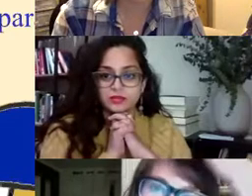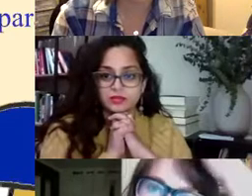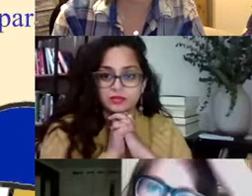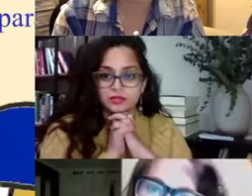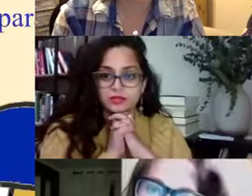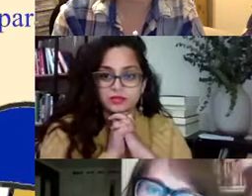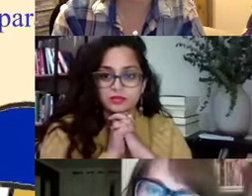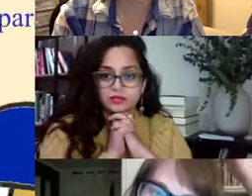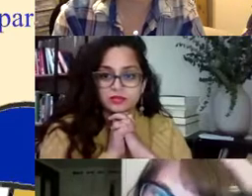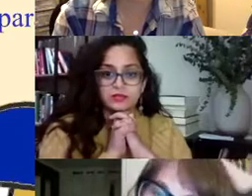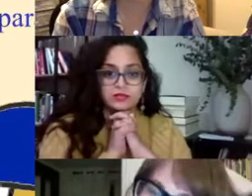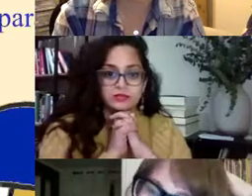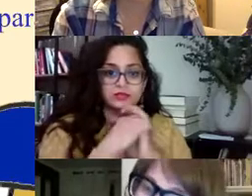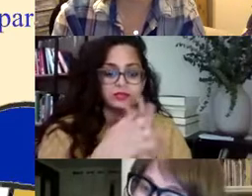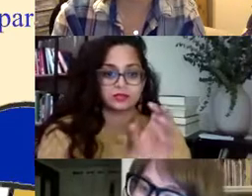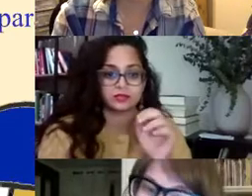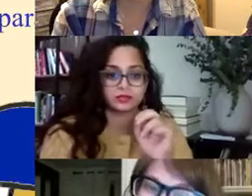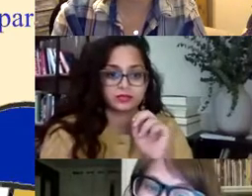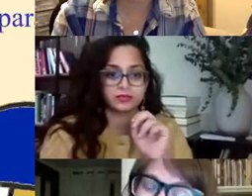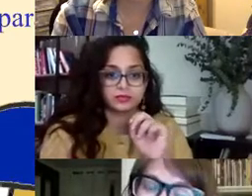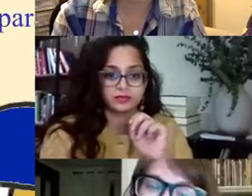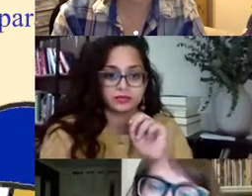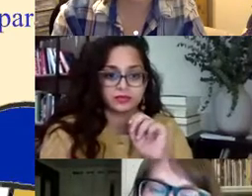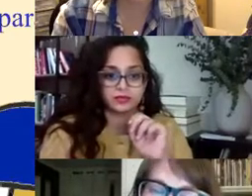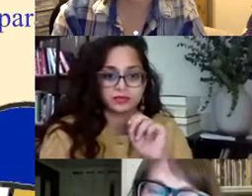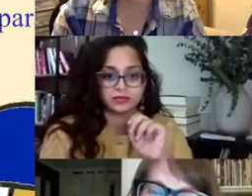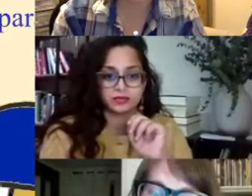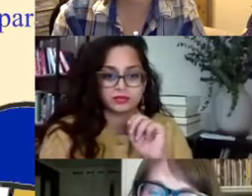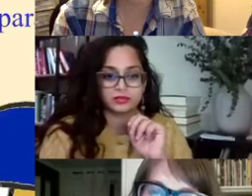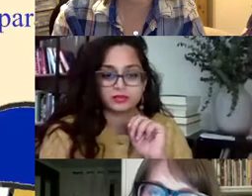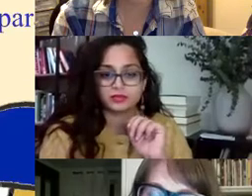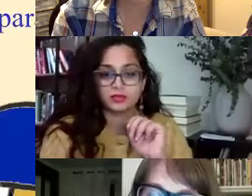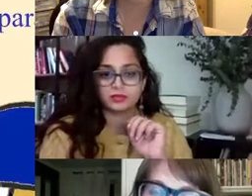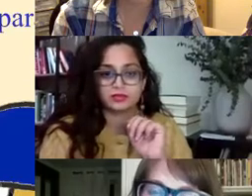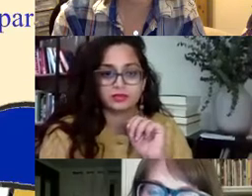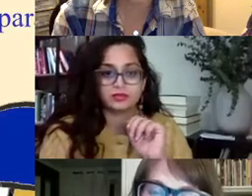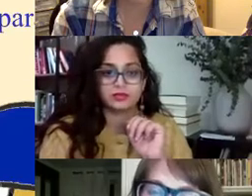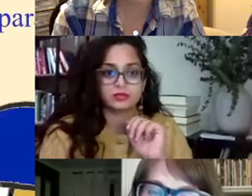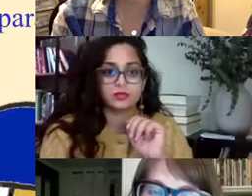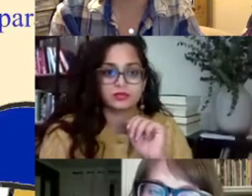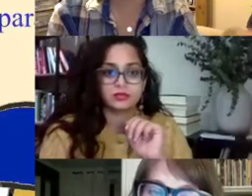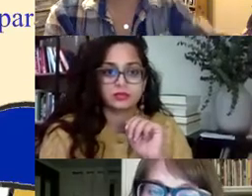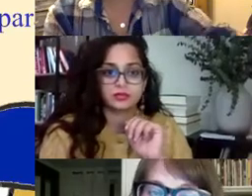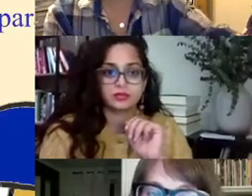Unfortunately today we had a couple of people call in sick so we won't we'll have seven opening